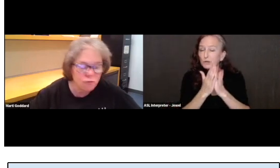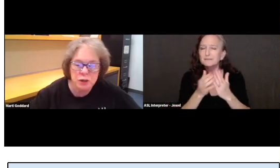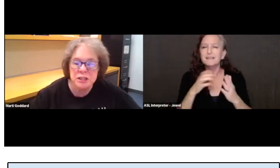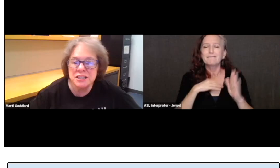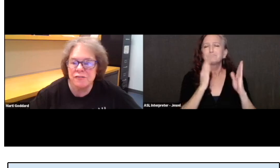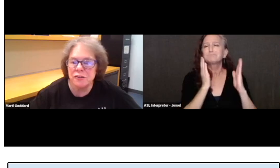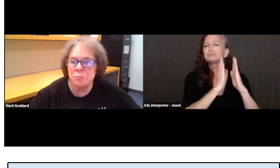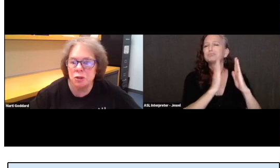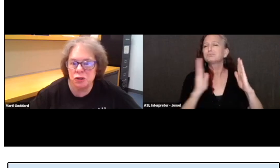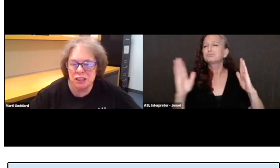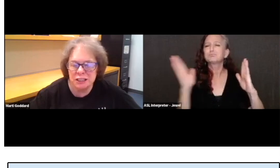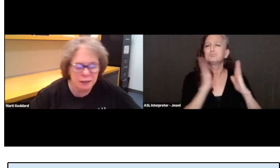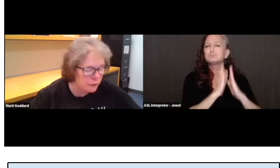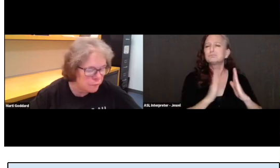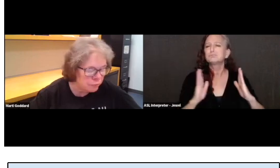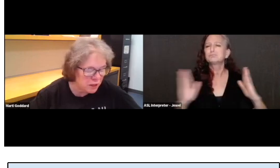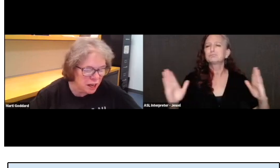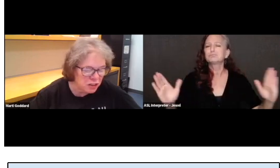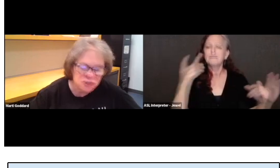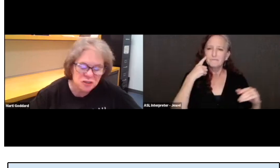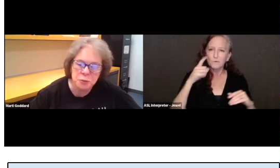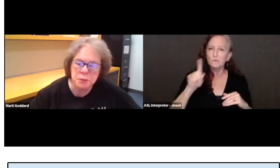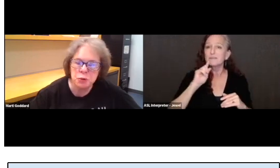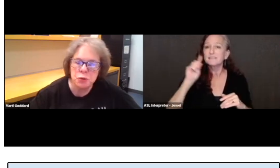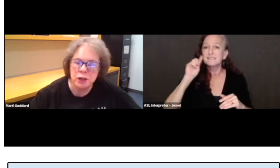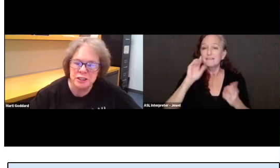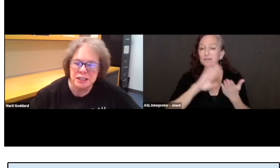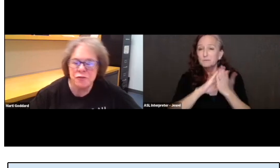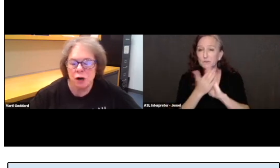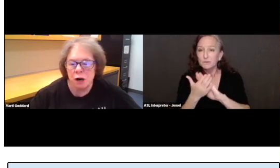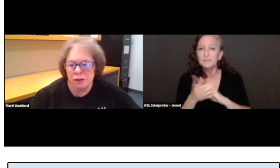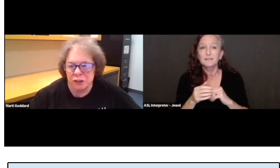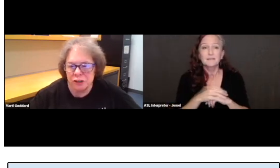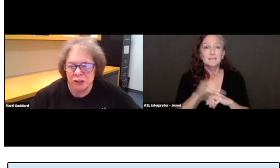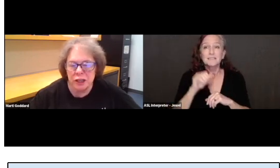for the deaf community, not just for people who are deaf or hard of hearing